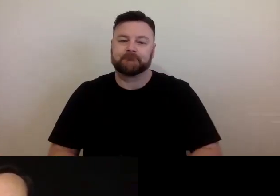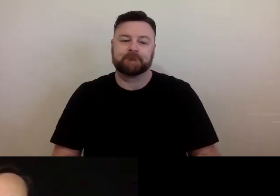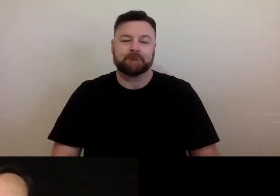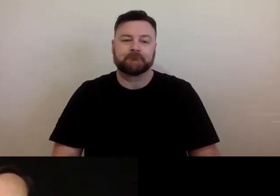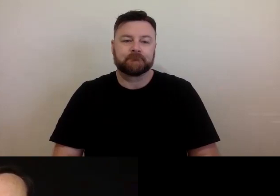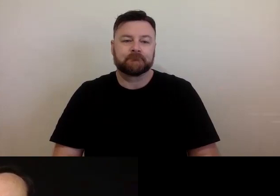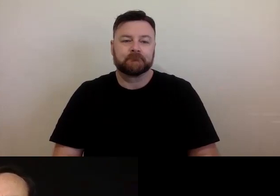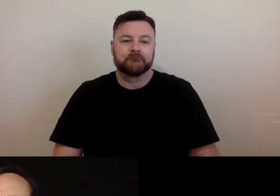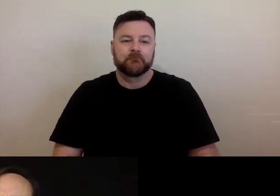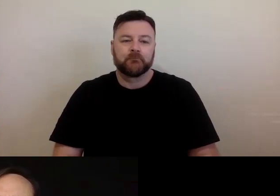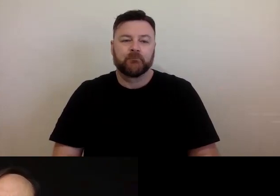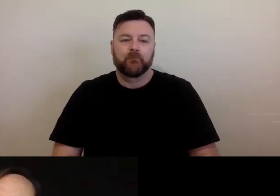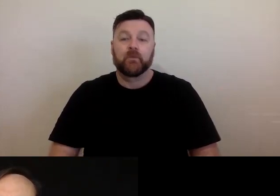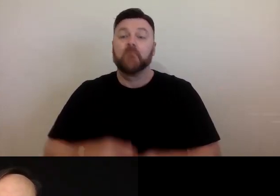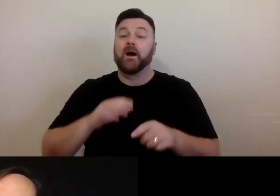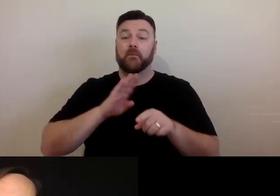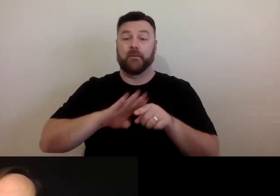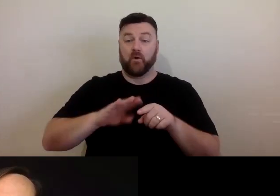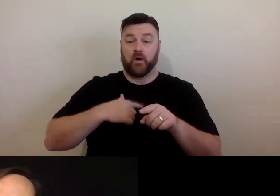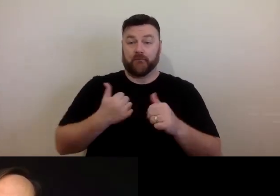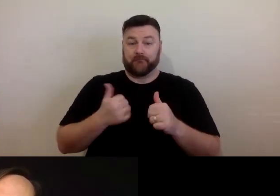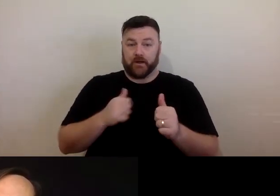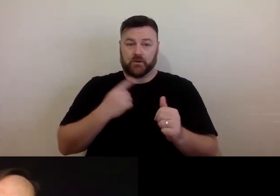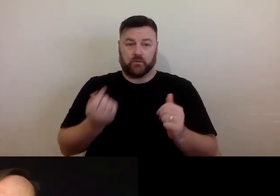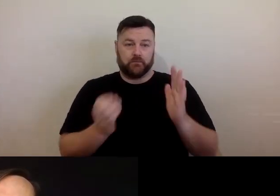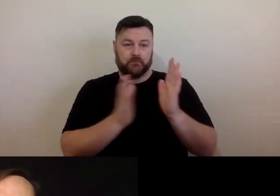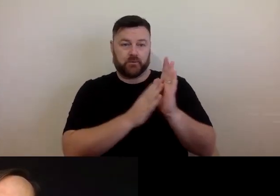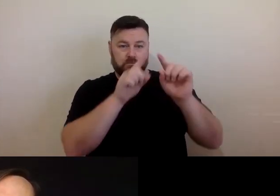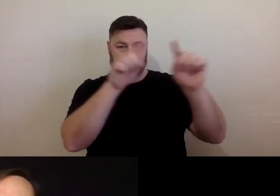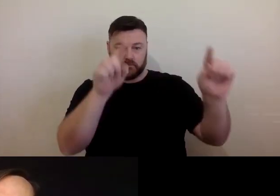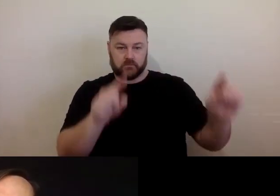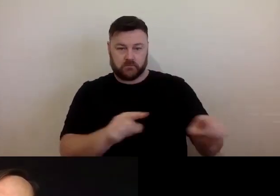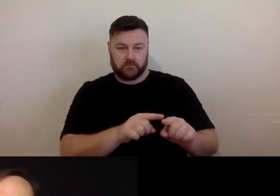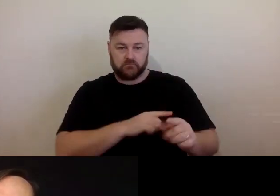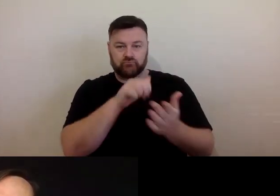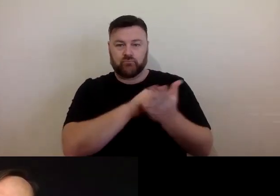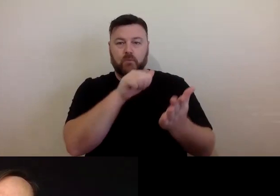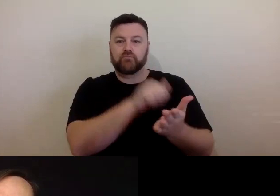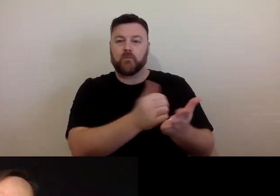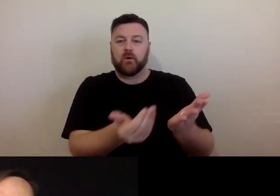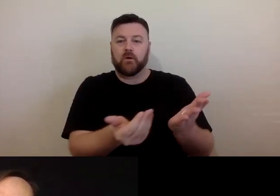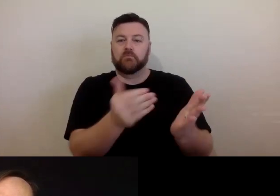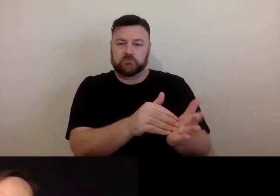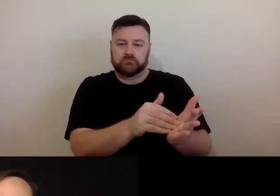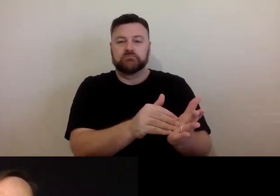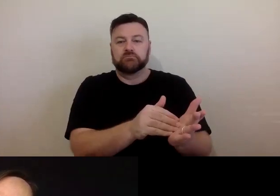Before I do that, I will just leave this slide up here for a second so I can provide the additional attribution information for some of